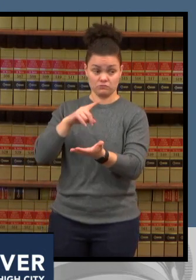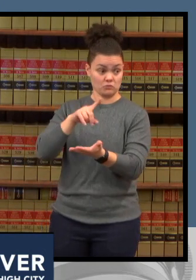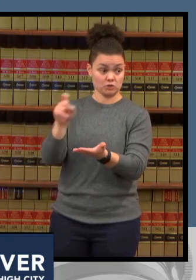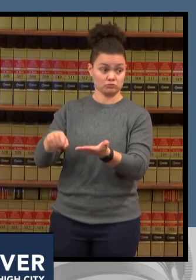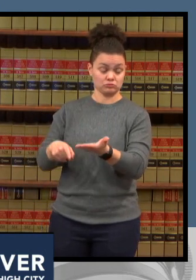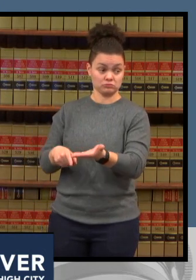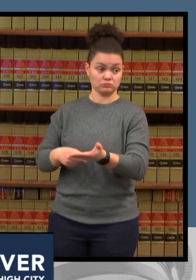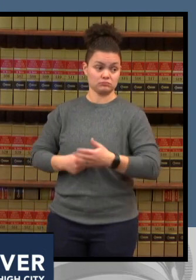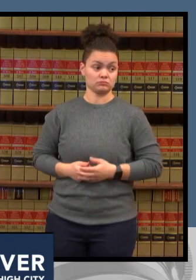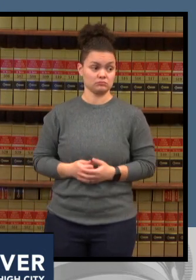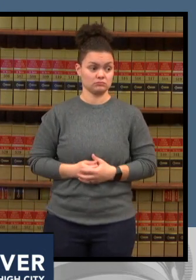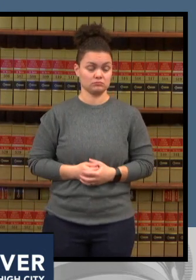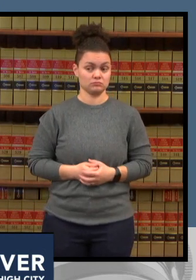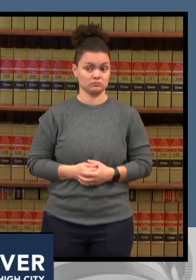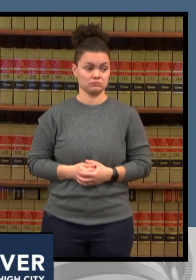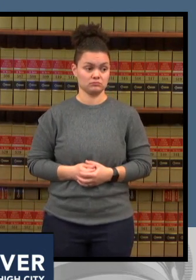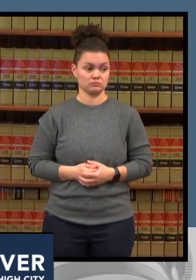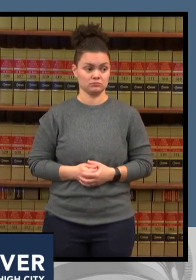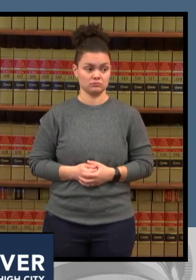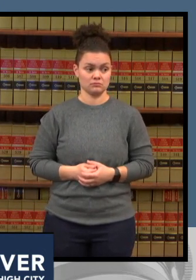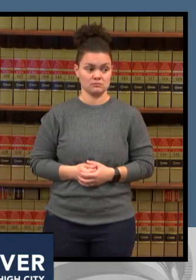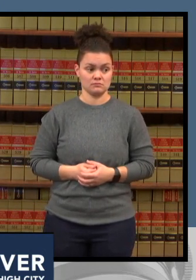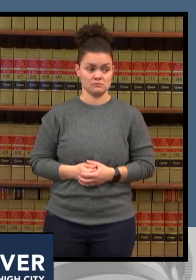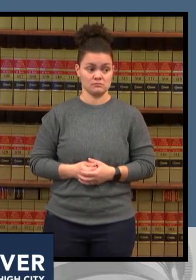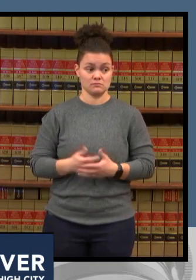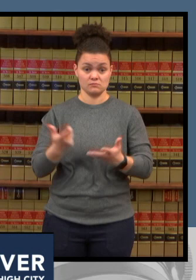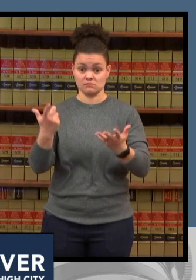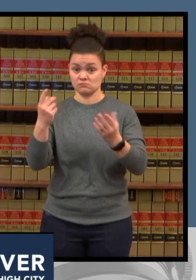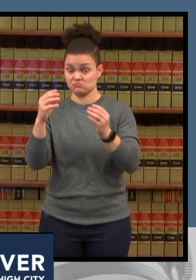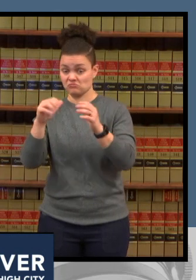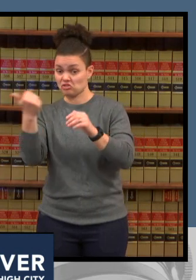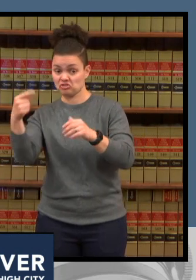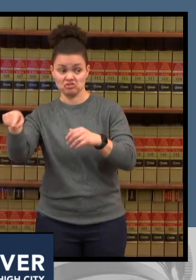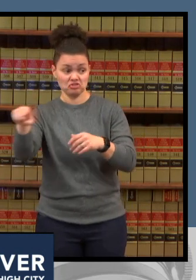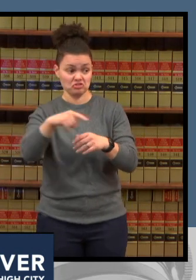are there any other journalists on the line who um might have joined a little late who i missed